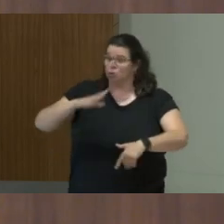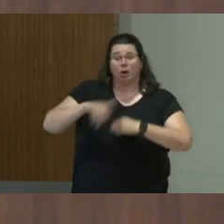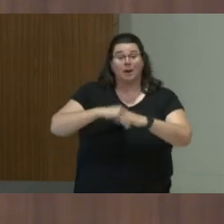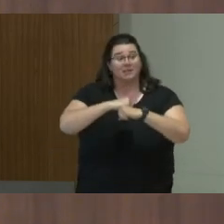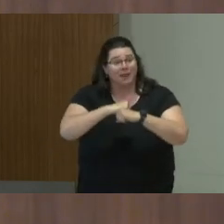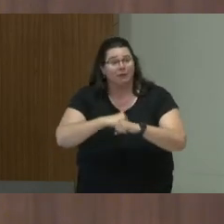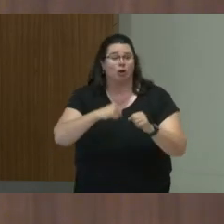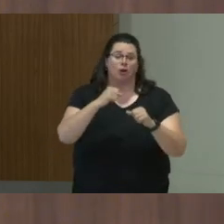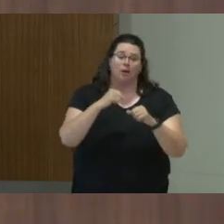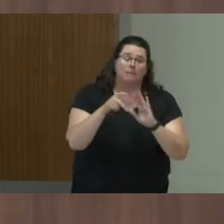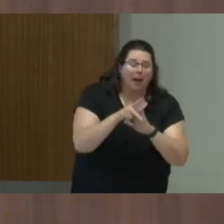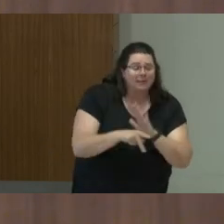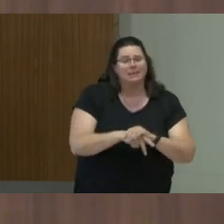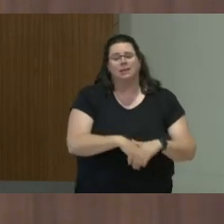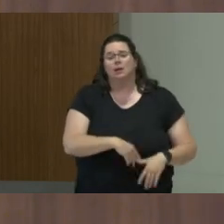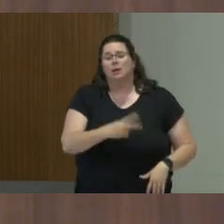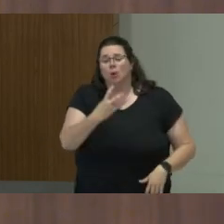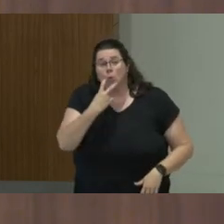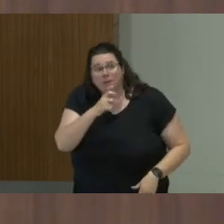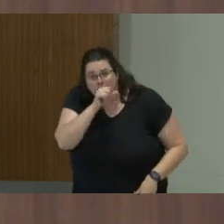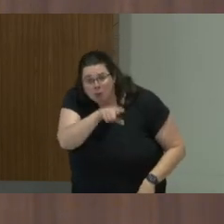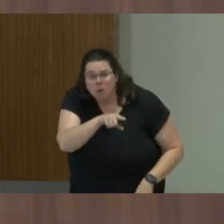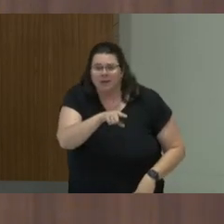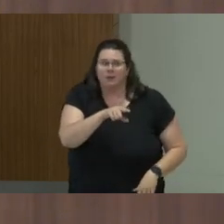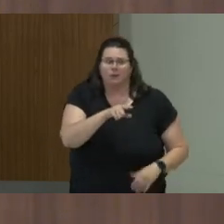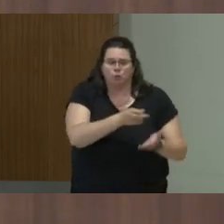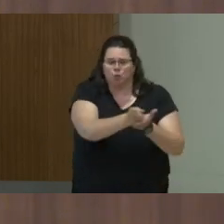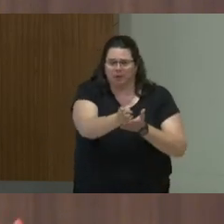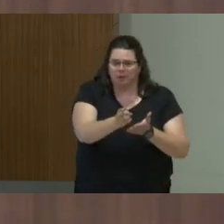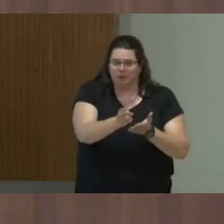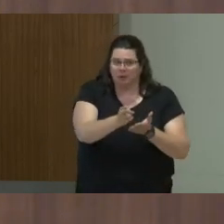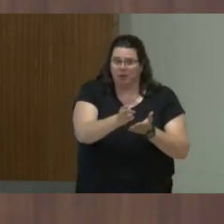and whistleblowing and focal people, we are borrowing this from the business ethics side.